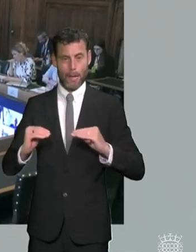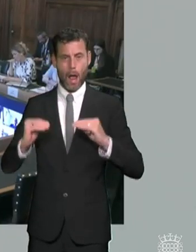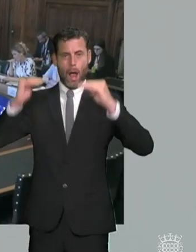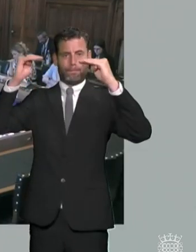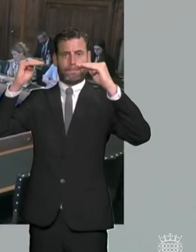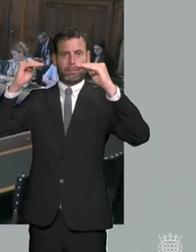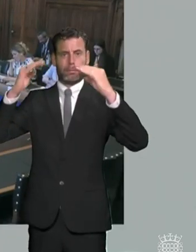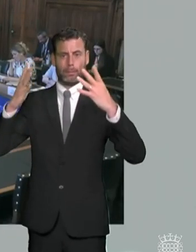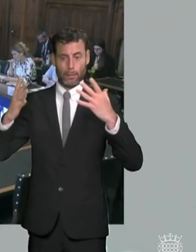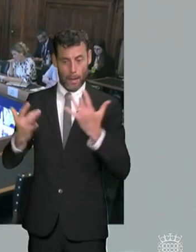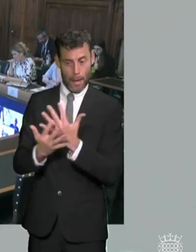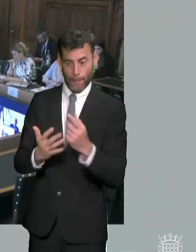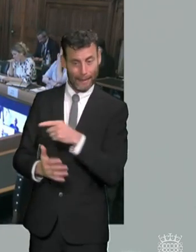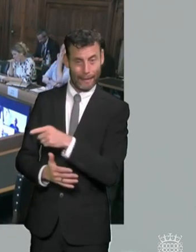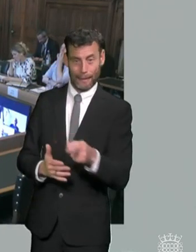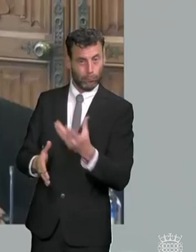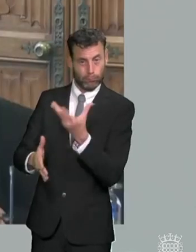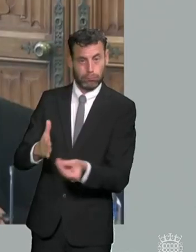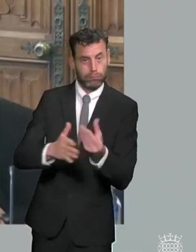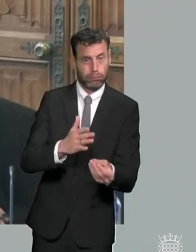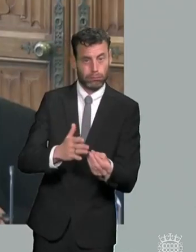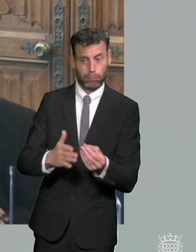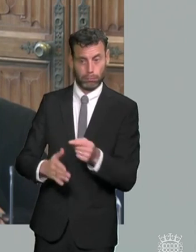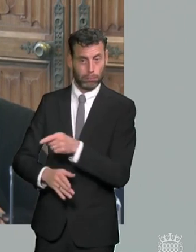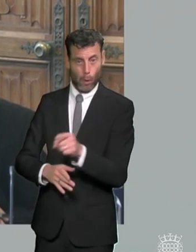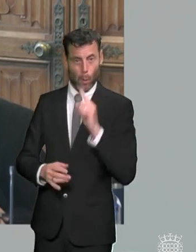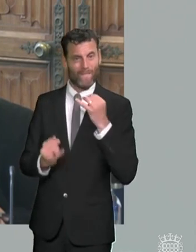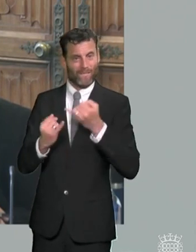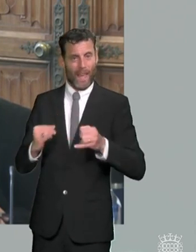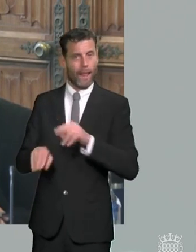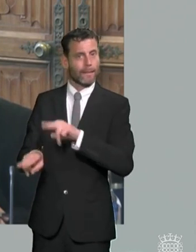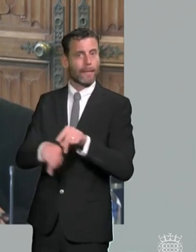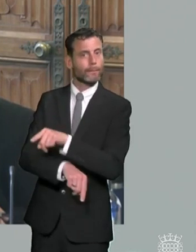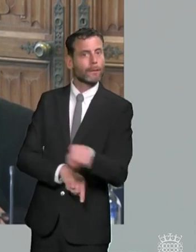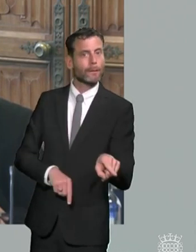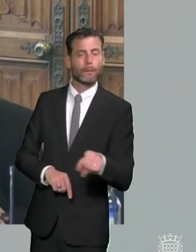agree with that one other thing about this this review do you think there's anything within it